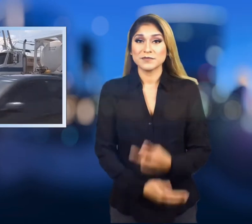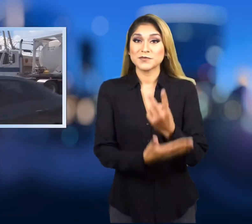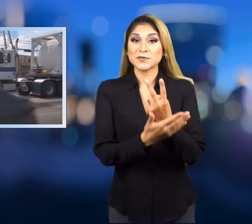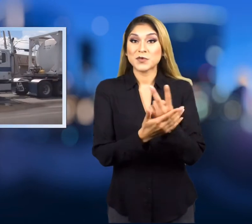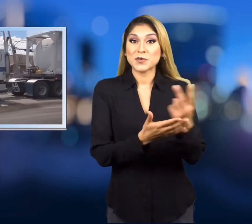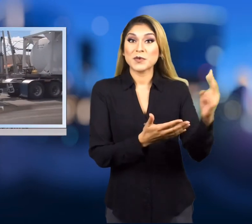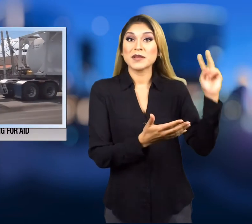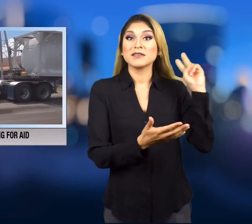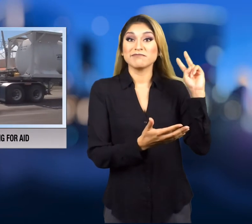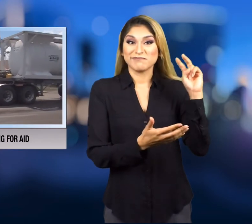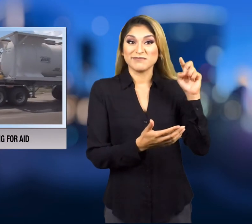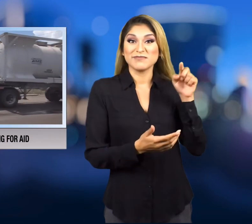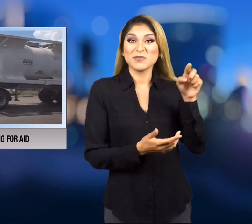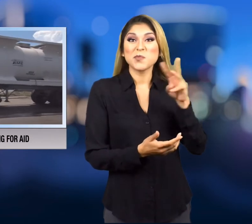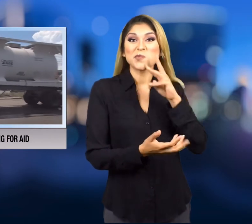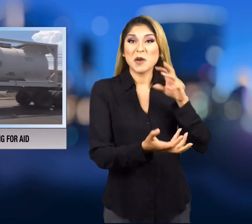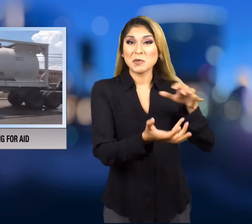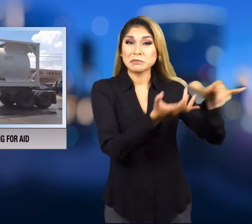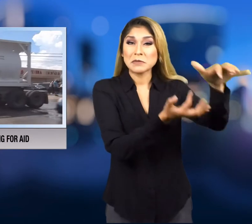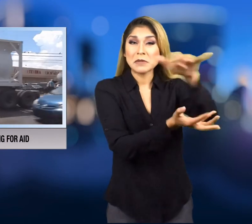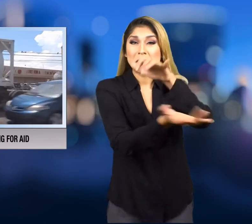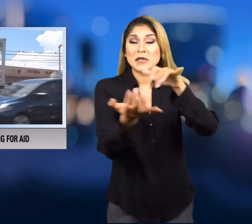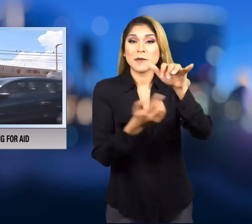Two weeks ago Hurricane Maria